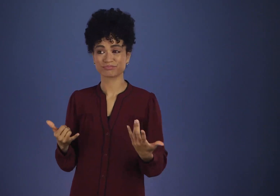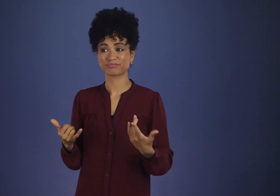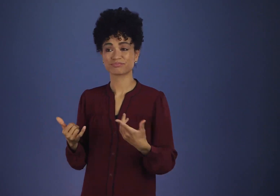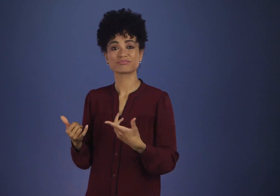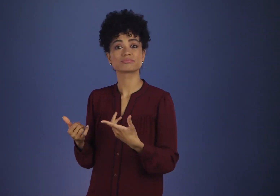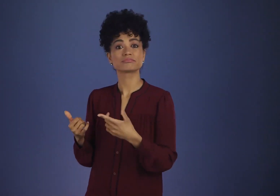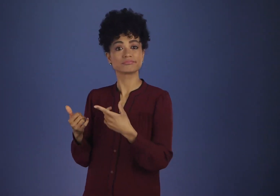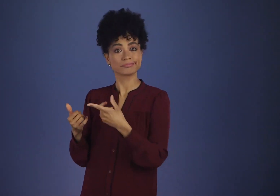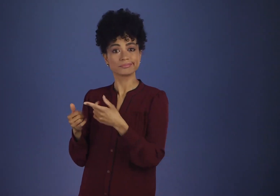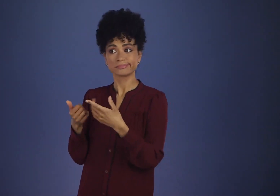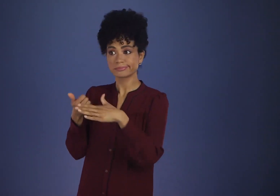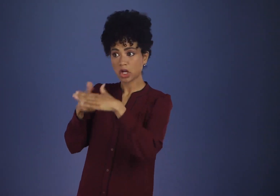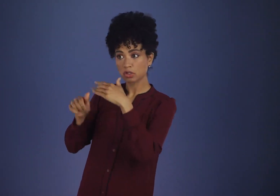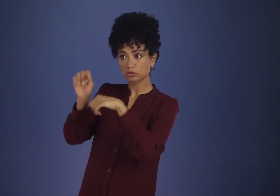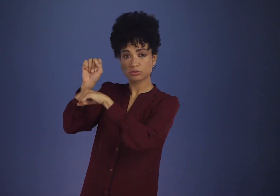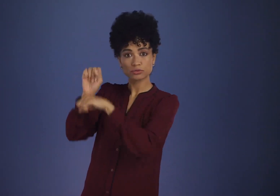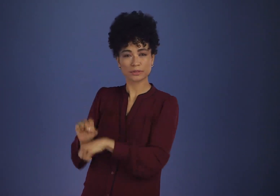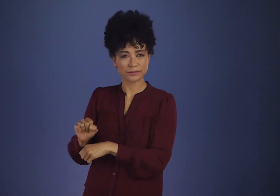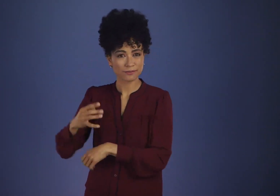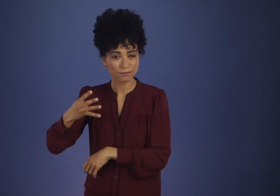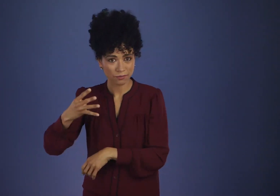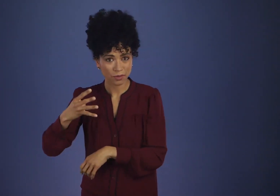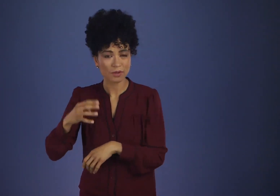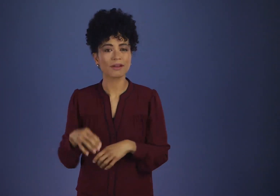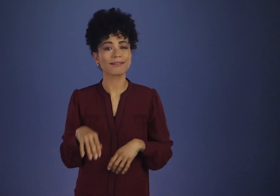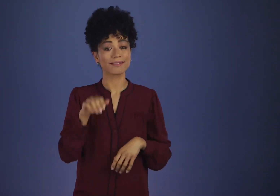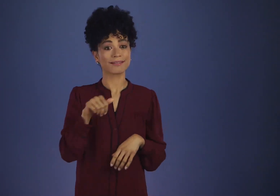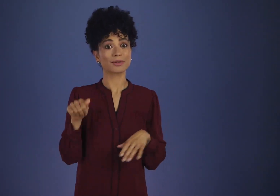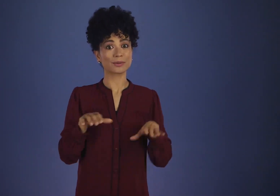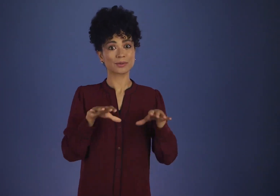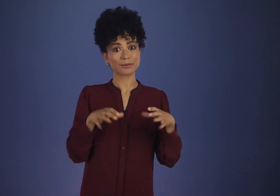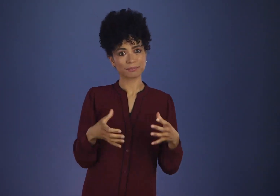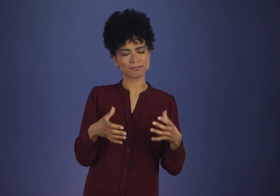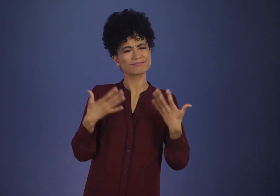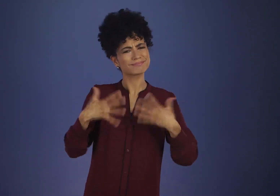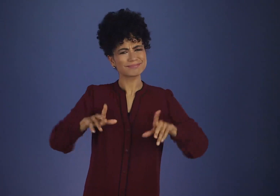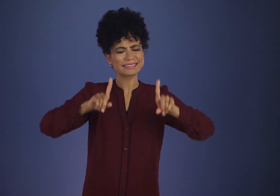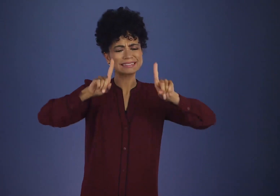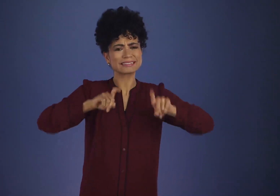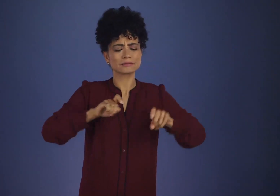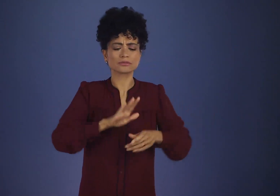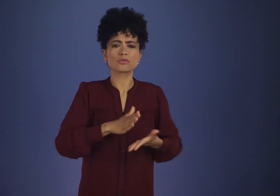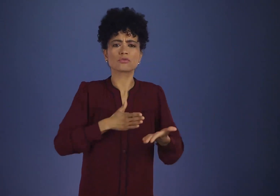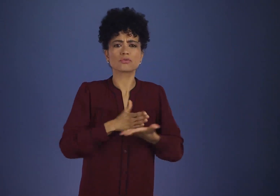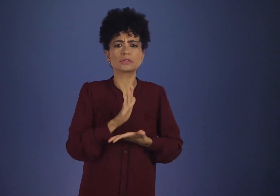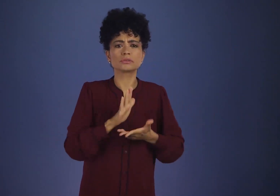Thus it was that under Tradition Four an A.A. group had exercised its right to be wrong.